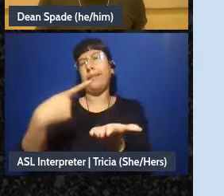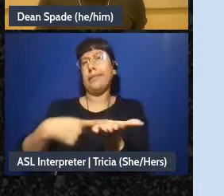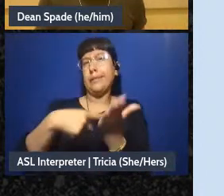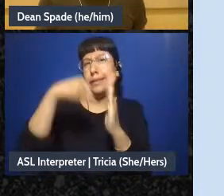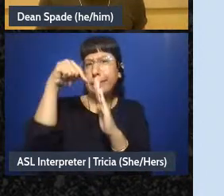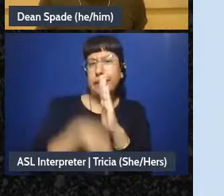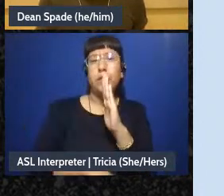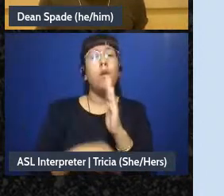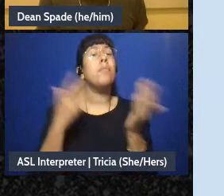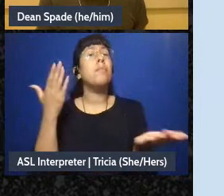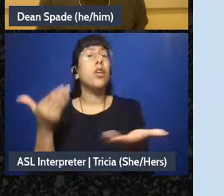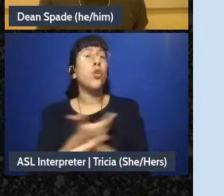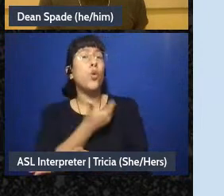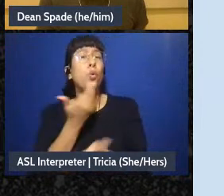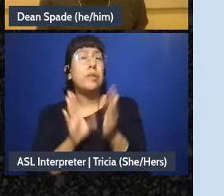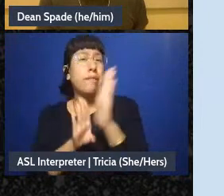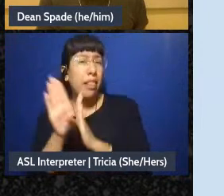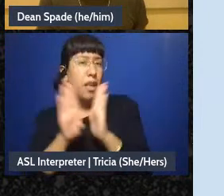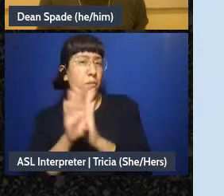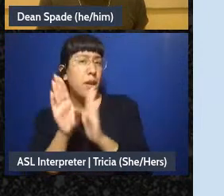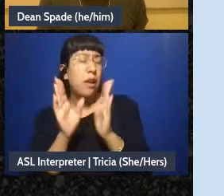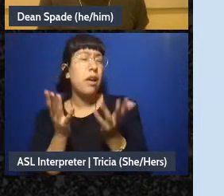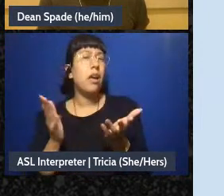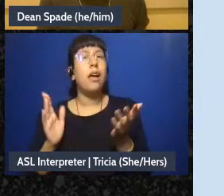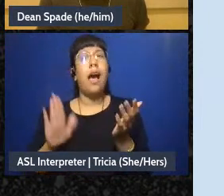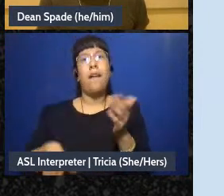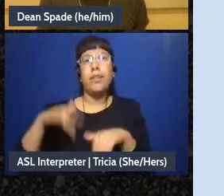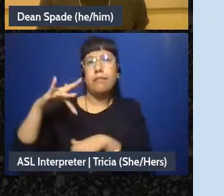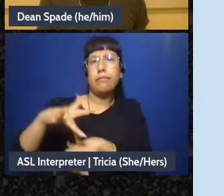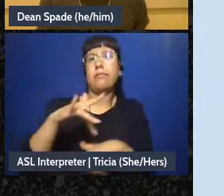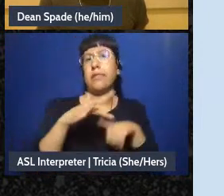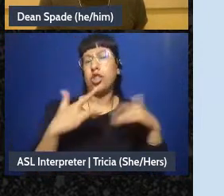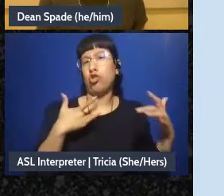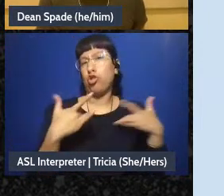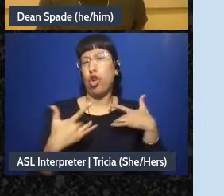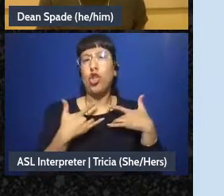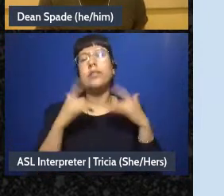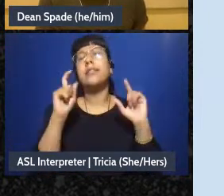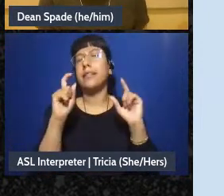we just aren't able to resolve the concerns without some more work. Okay you know Hope